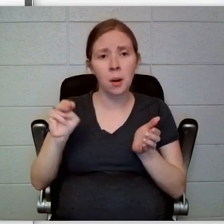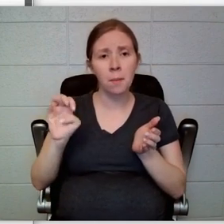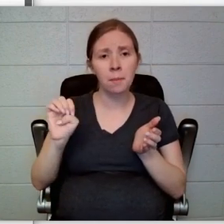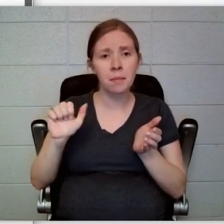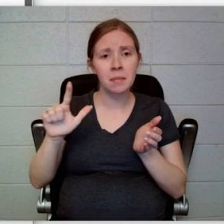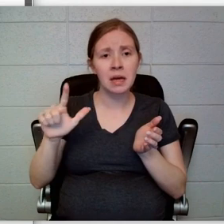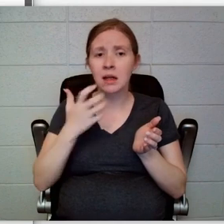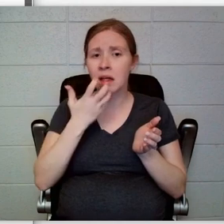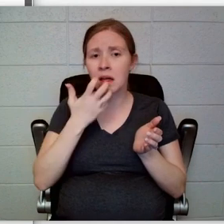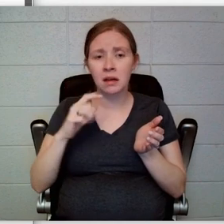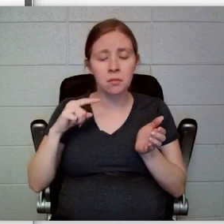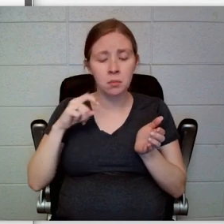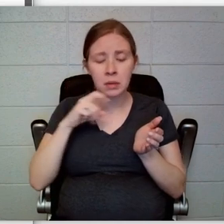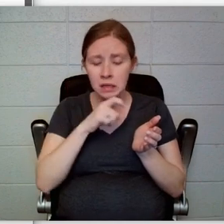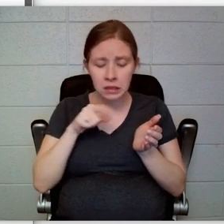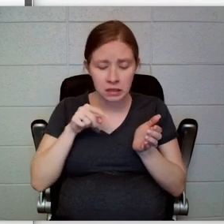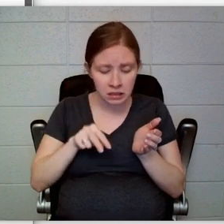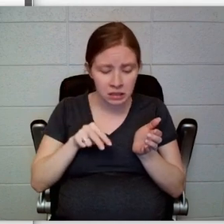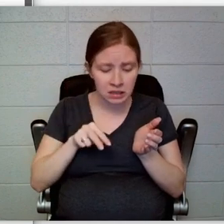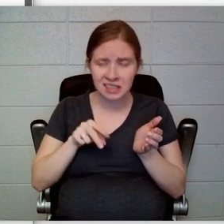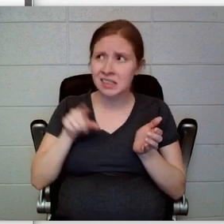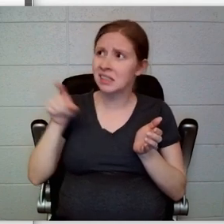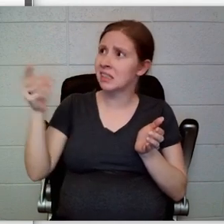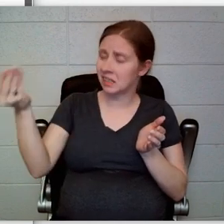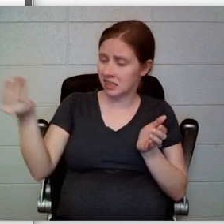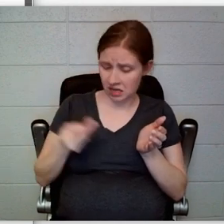wouldn’t you be afraid there was something terrible in it, like